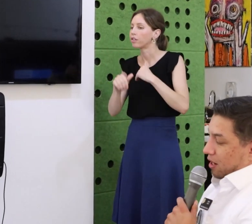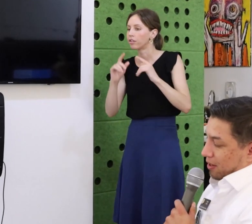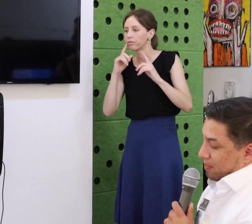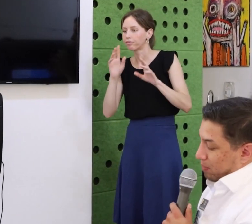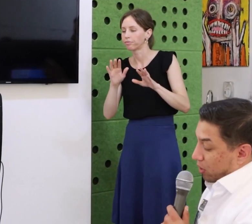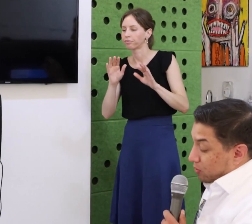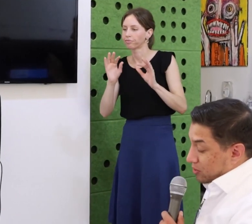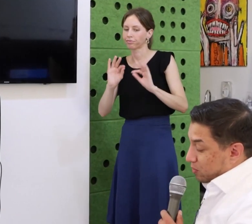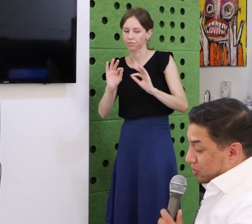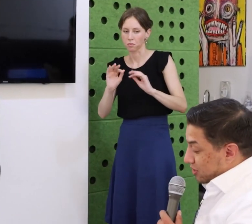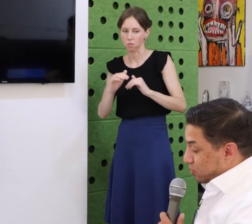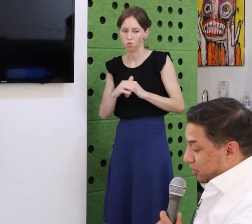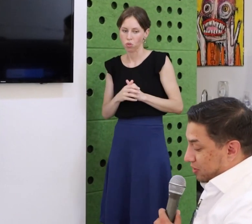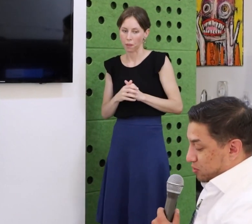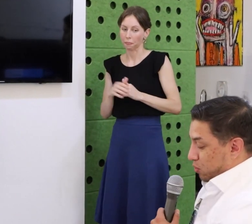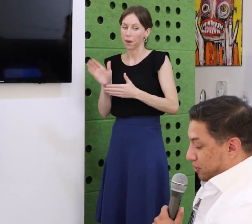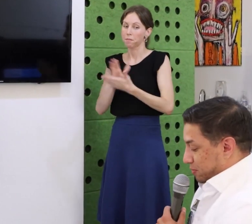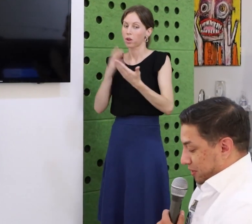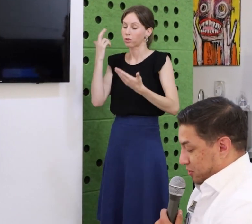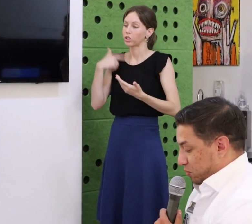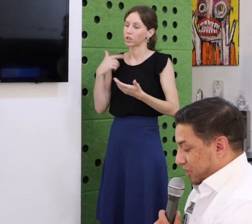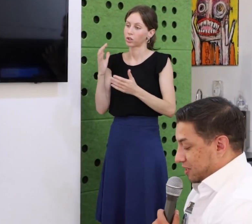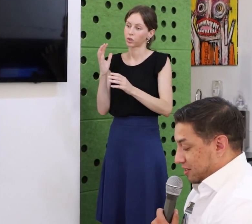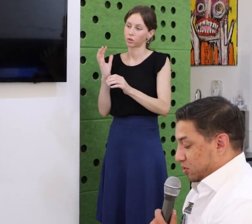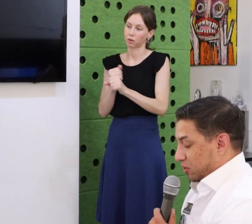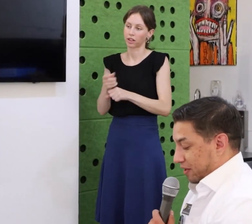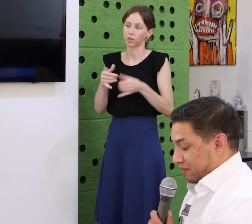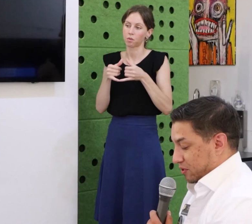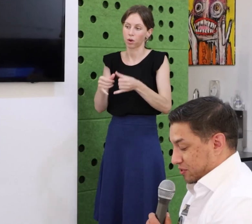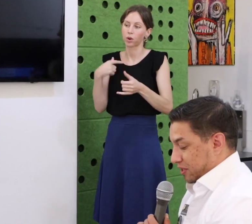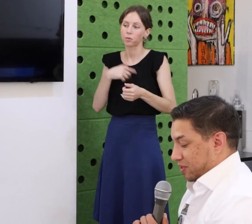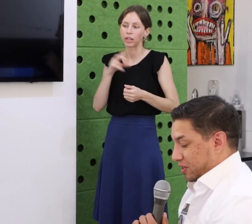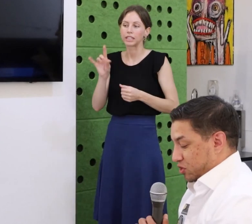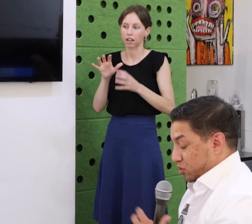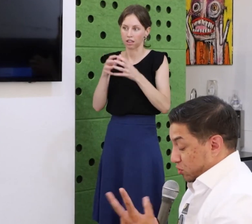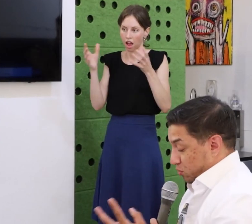She showed up at the event. I had never seen her before or met her before.